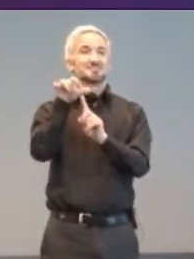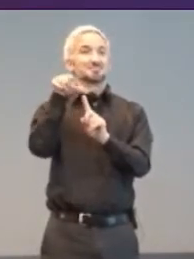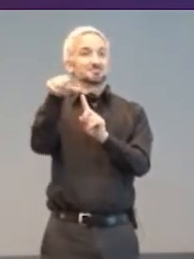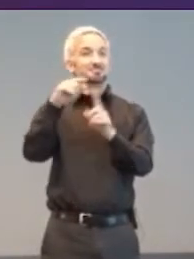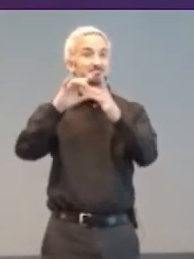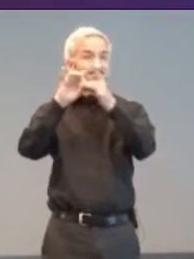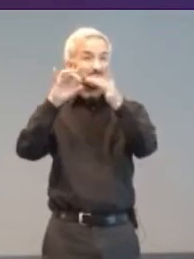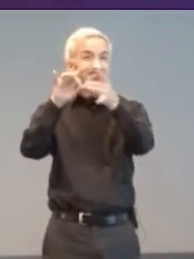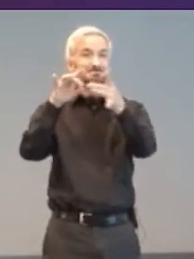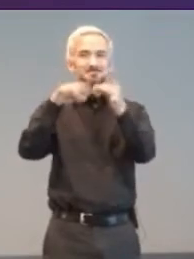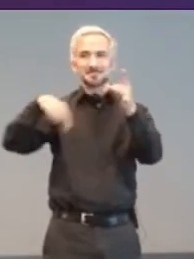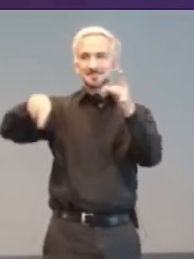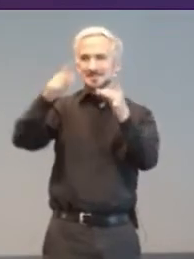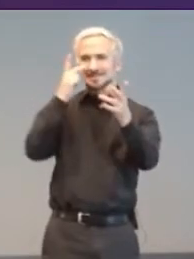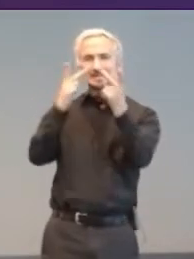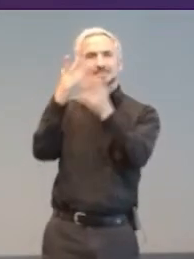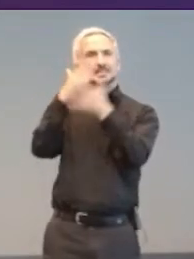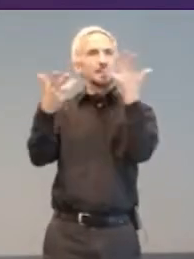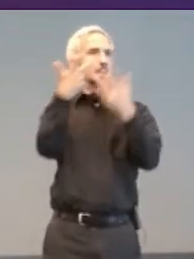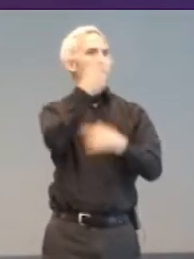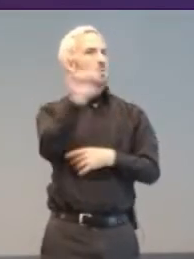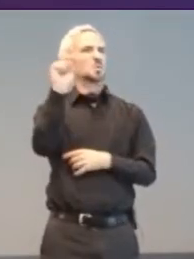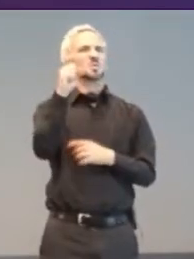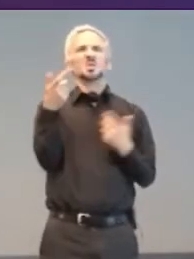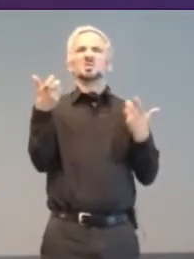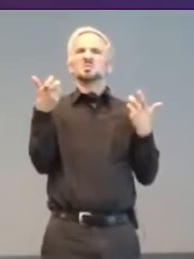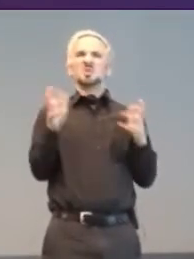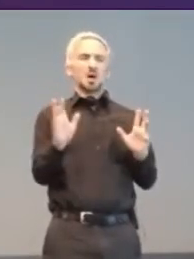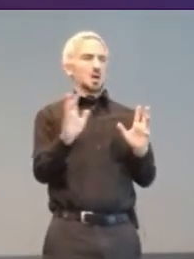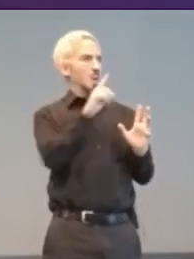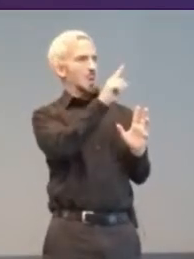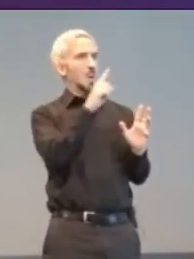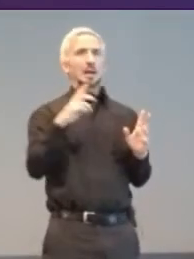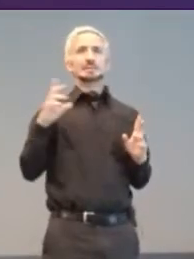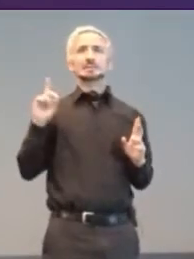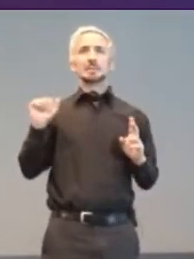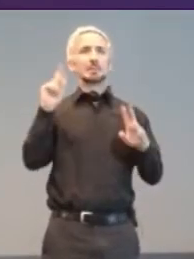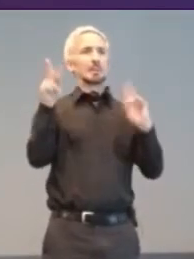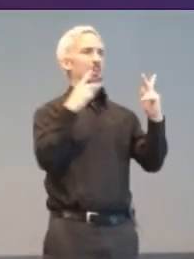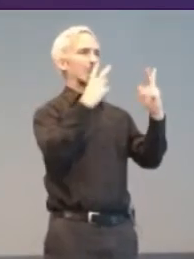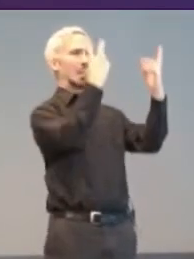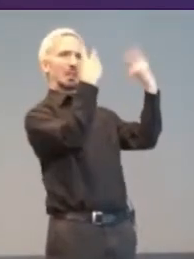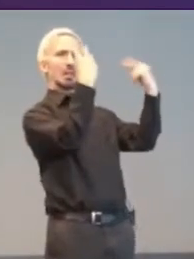in protest. He didn’t want Disabled people to be seen as victims needing a pat on the head.